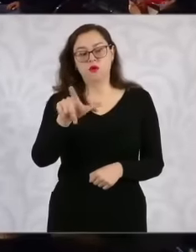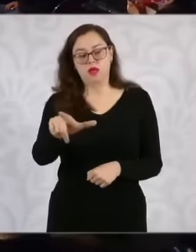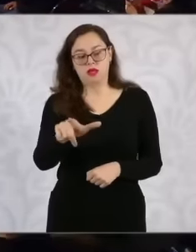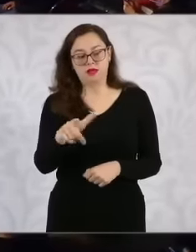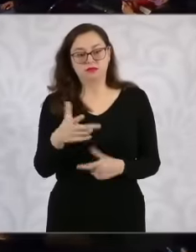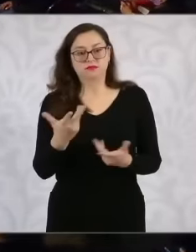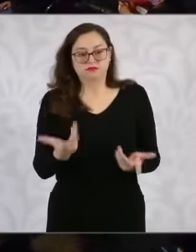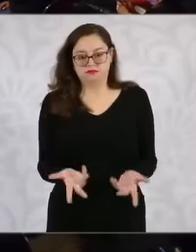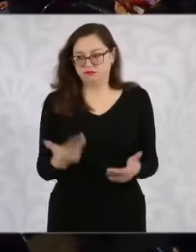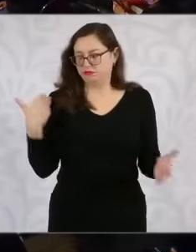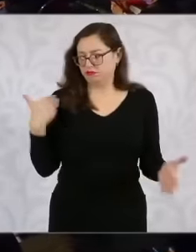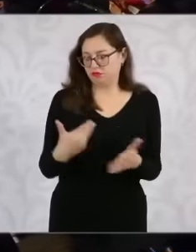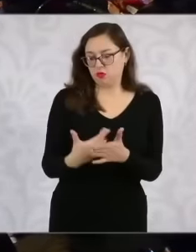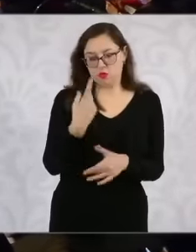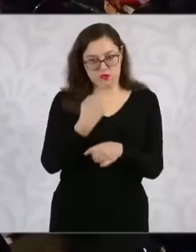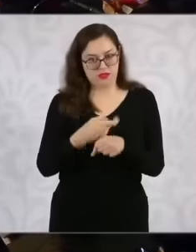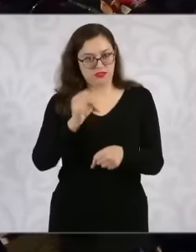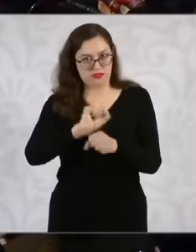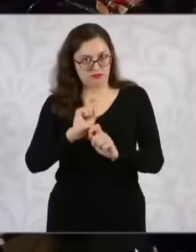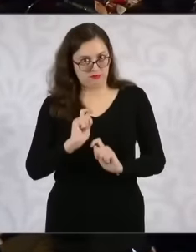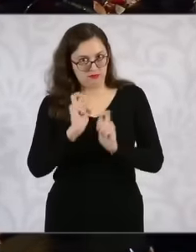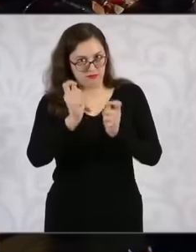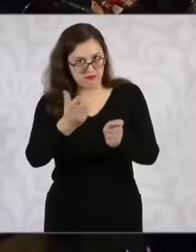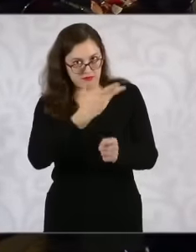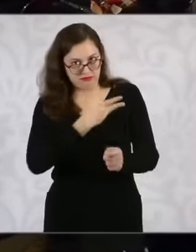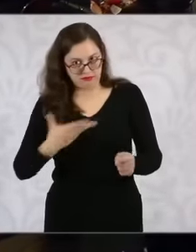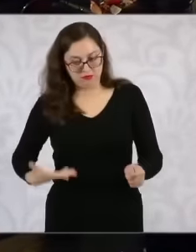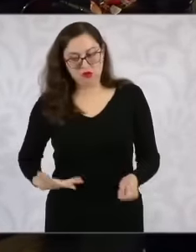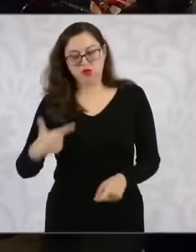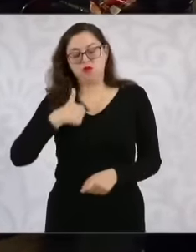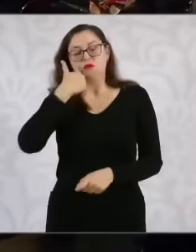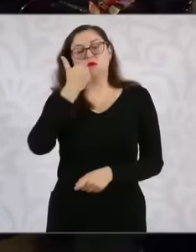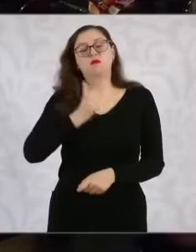a week after he assumed power, congratulate her on behalf of the entire group without line and taking advantage of